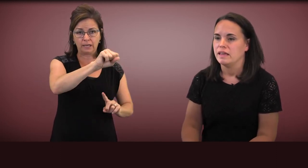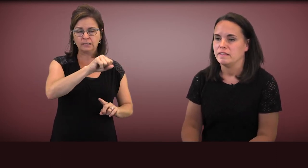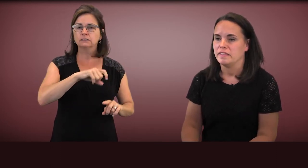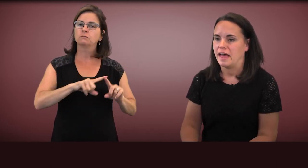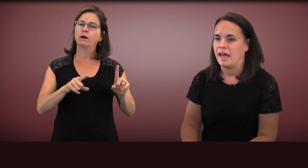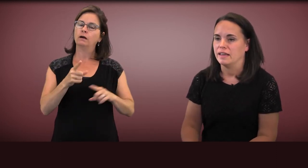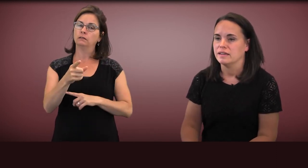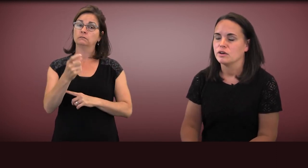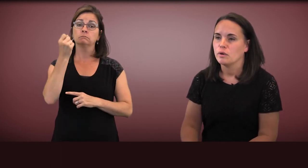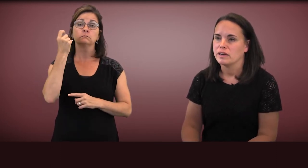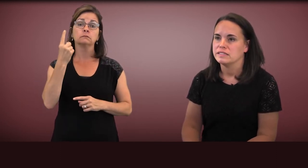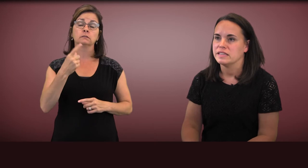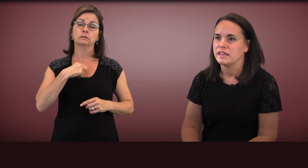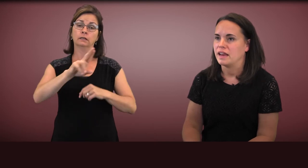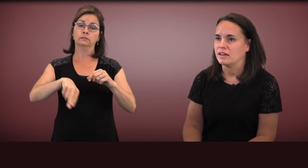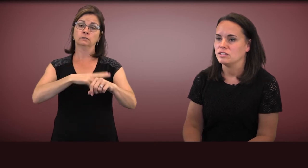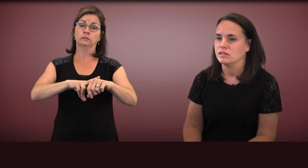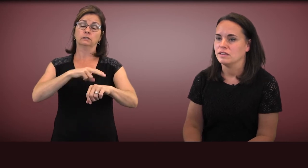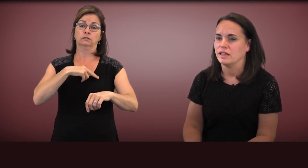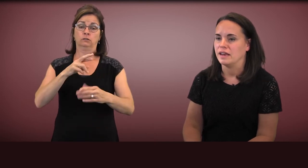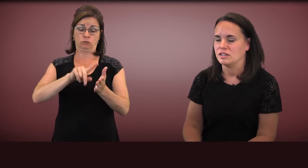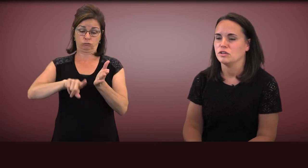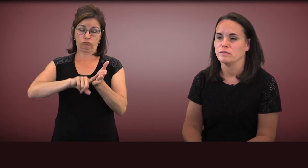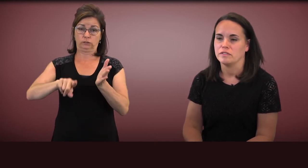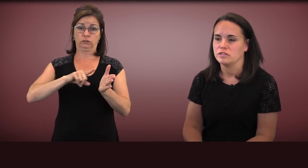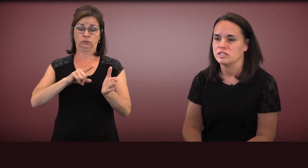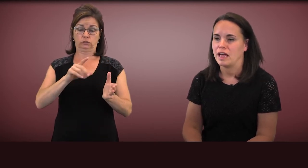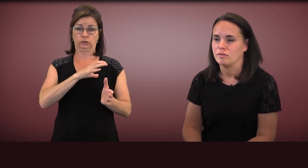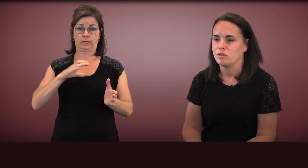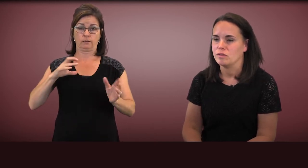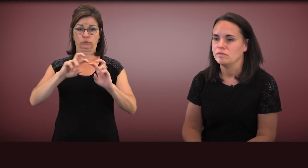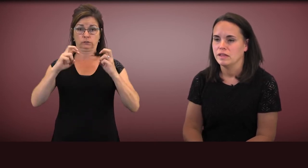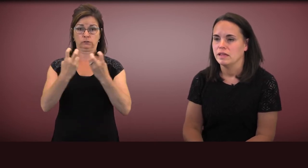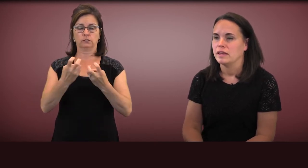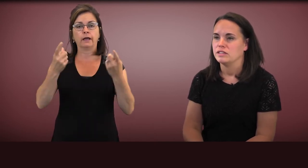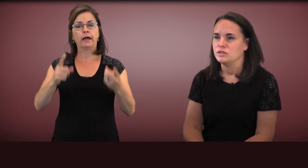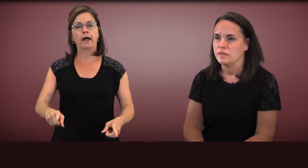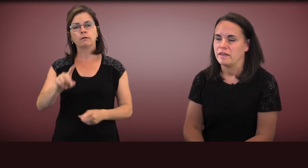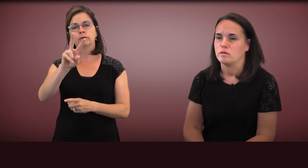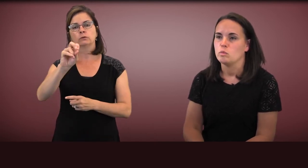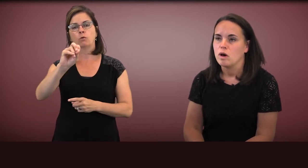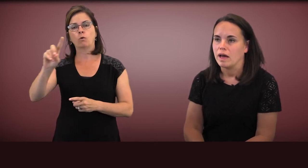is that according to the National Research Council, in 2001